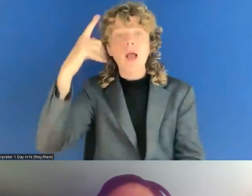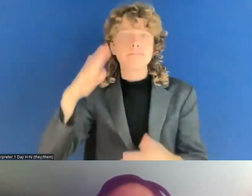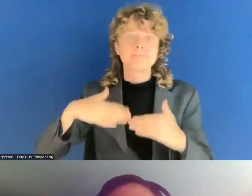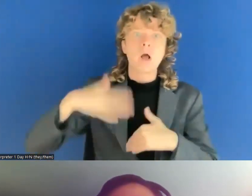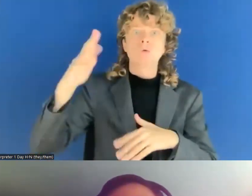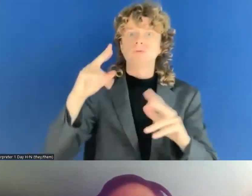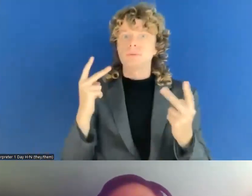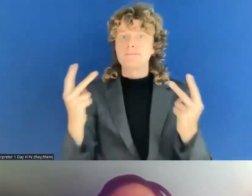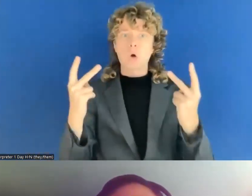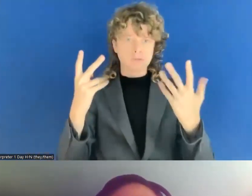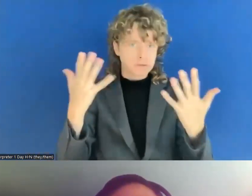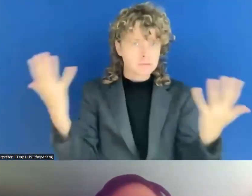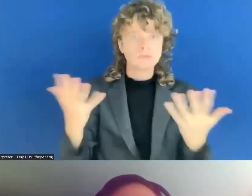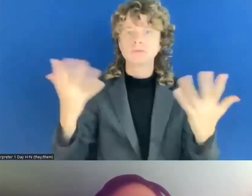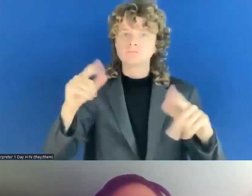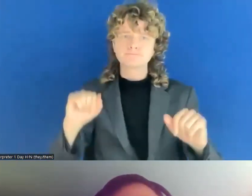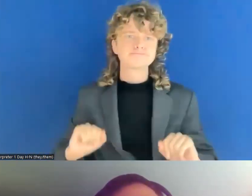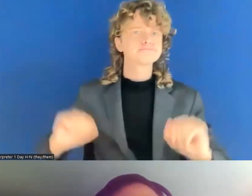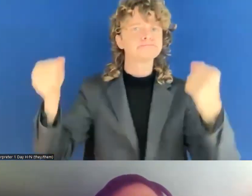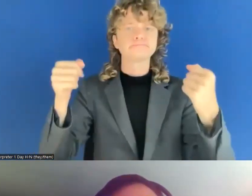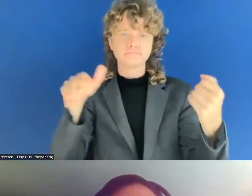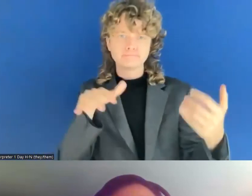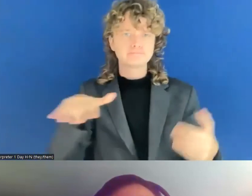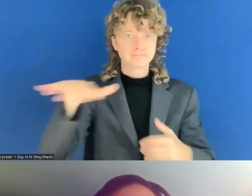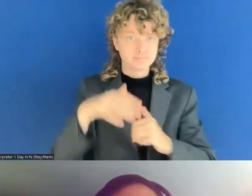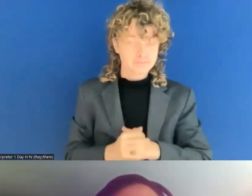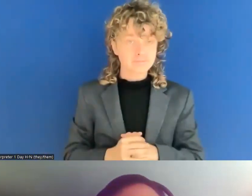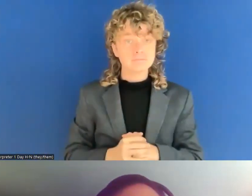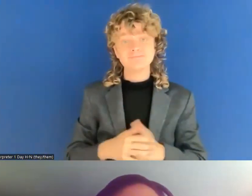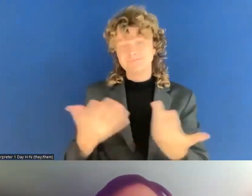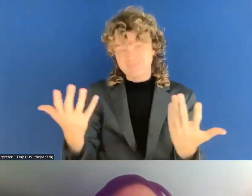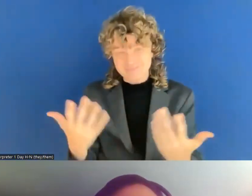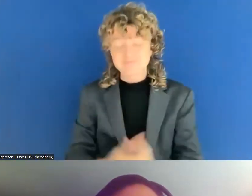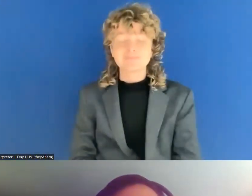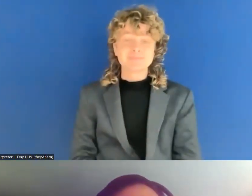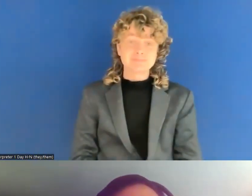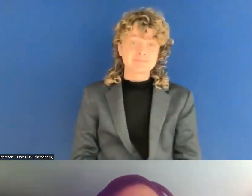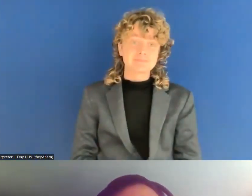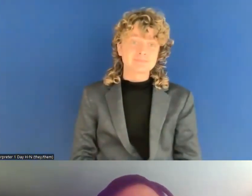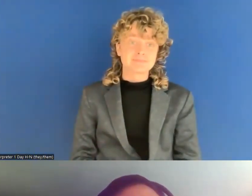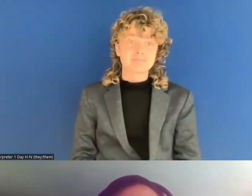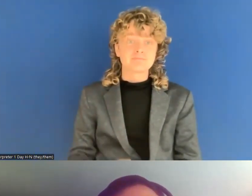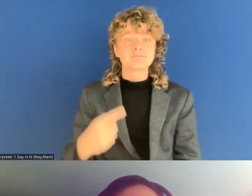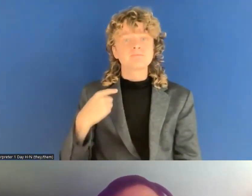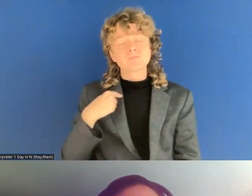I talk now warmly about the integrated accessibility that you have